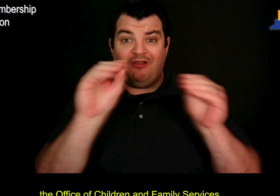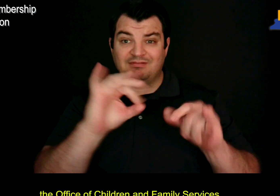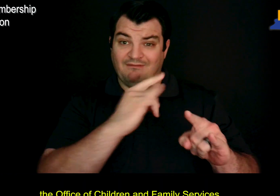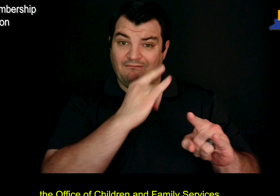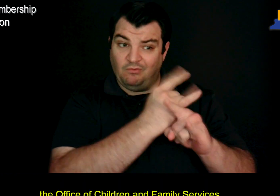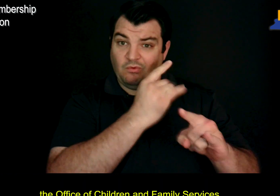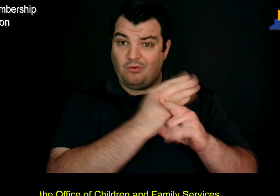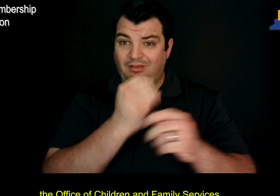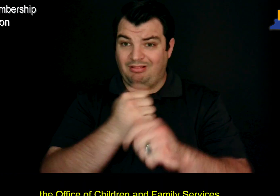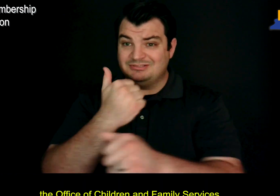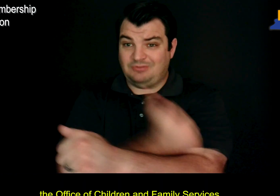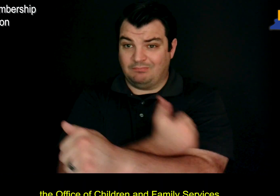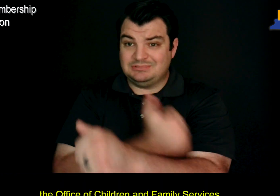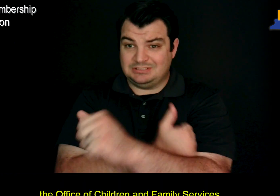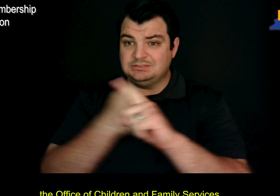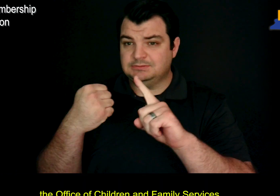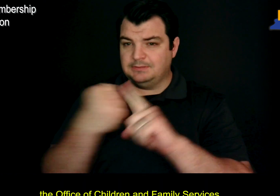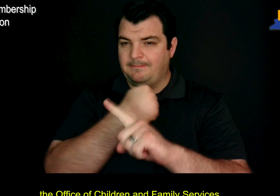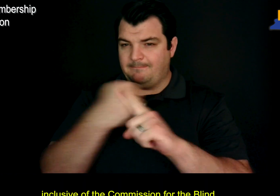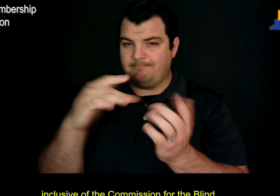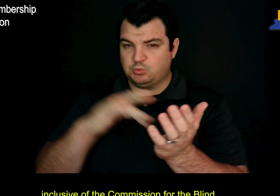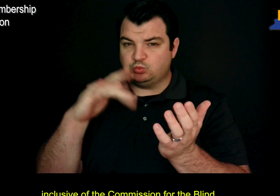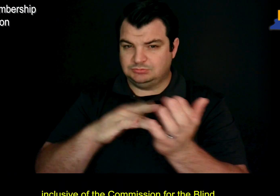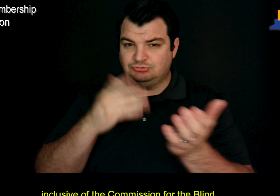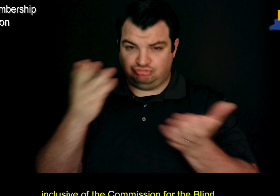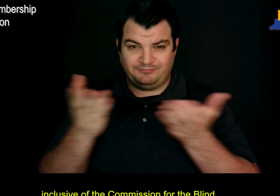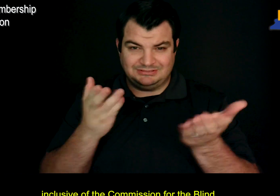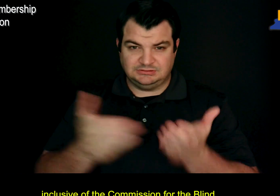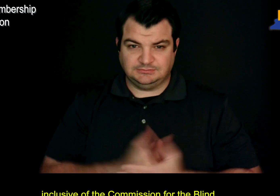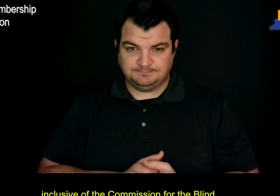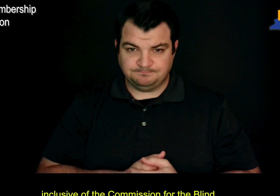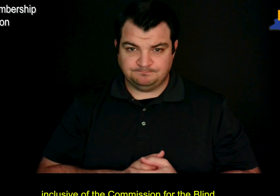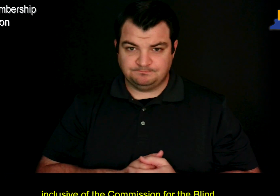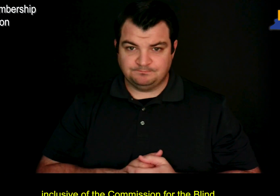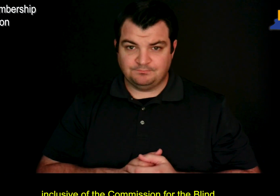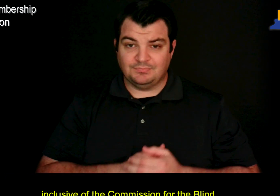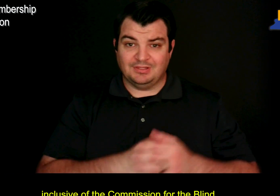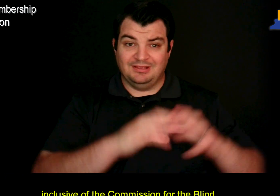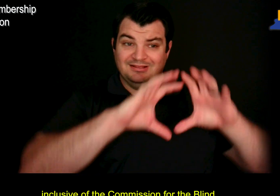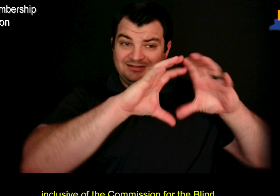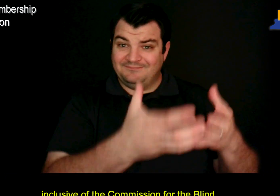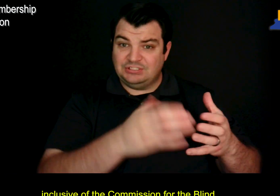the Office of Children and Family Services inclusive of the Commission for the Blind,